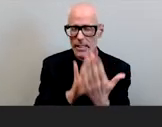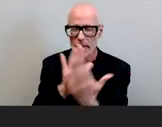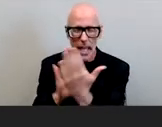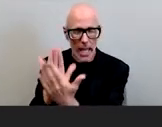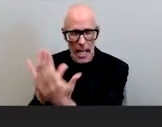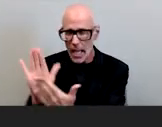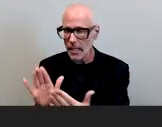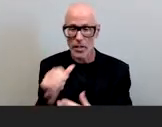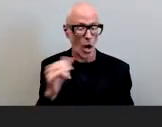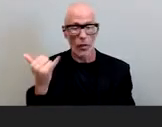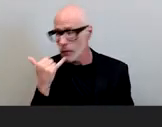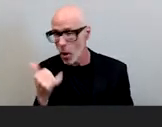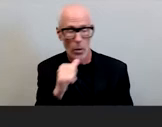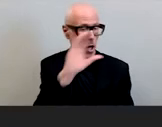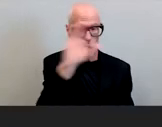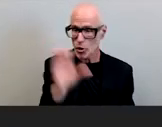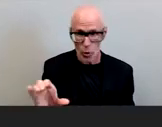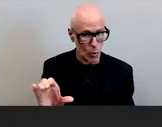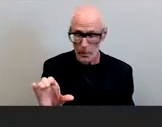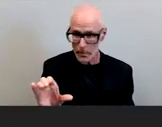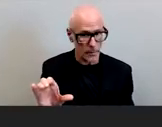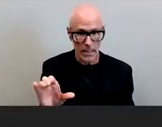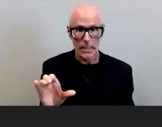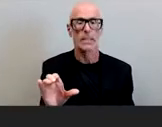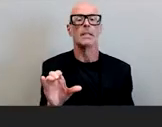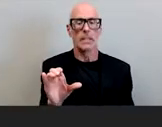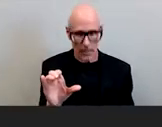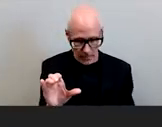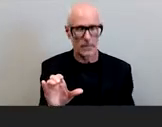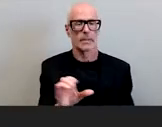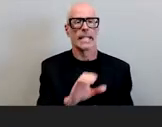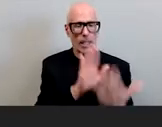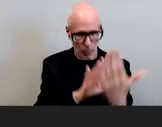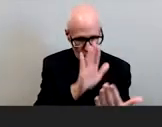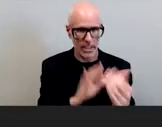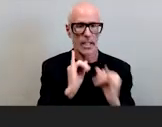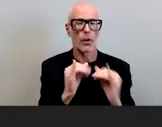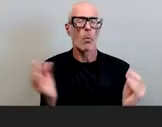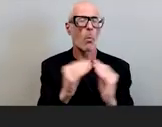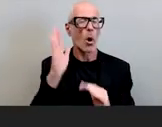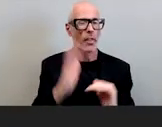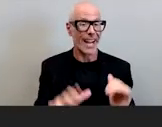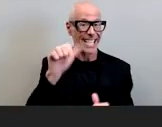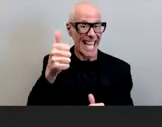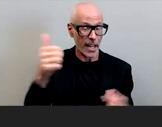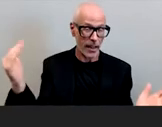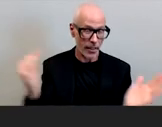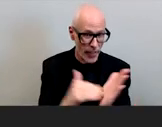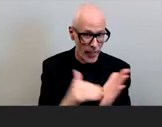phone not on zoom uh on the campuses in person we have interviewed more than 10 000 undergraduate